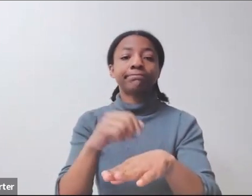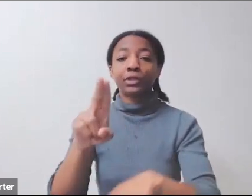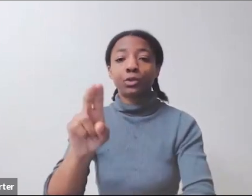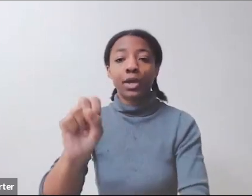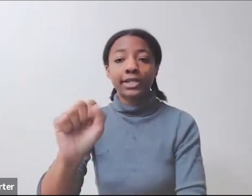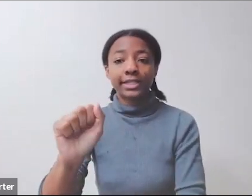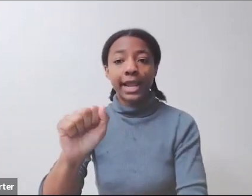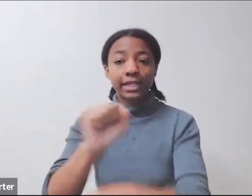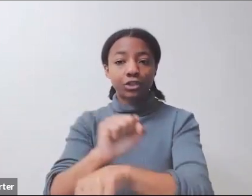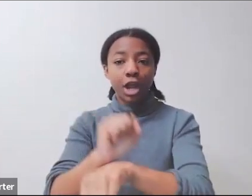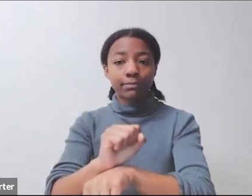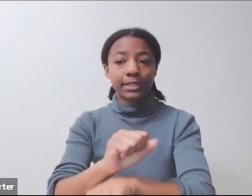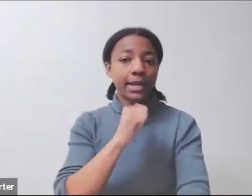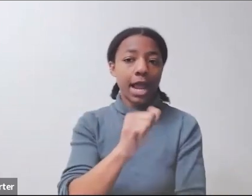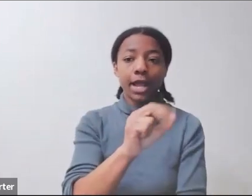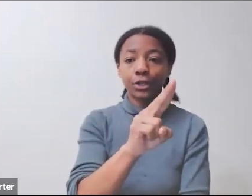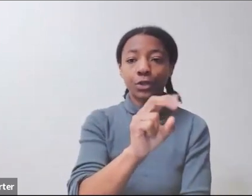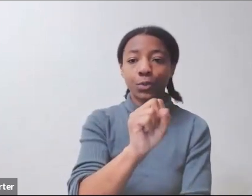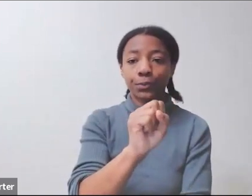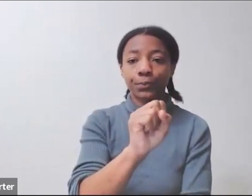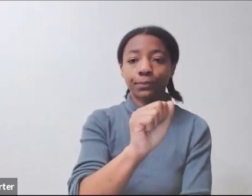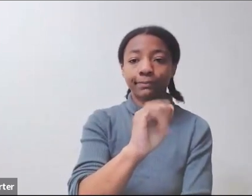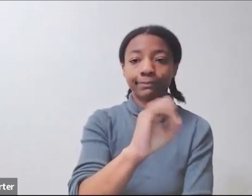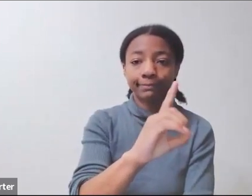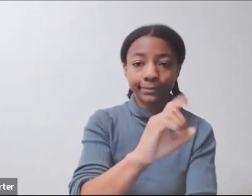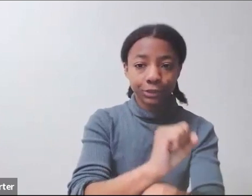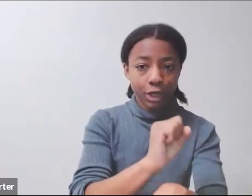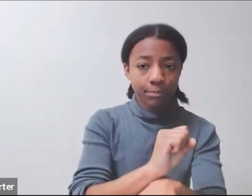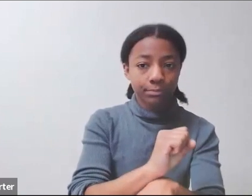you can look around and find what sorts of things interest you, you can identify yourself